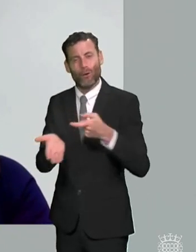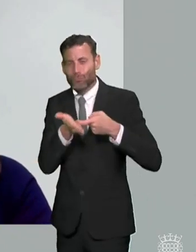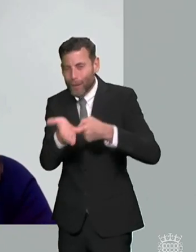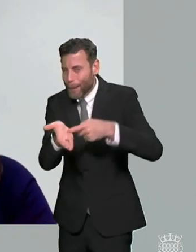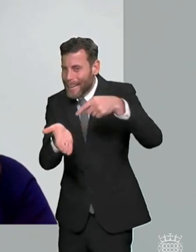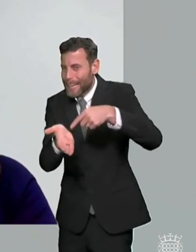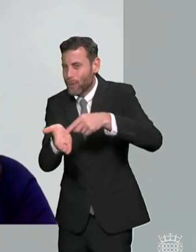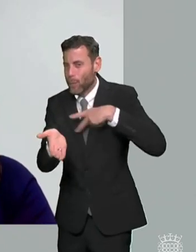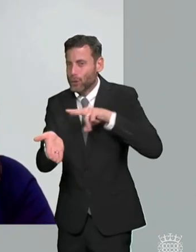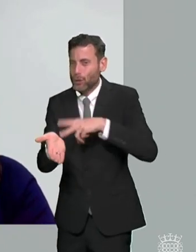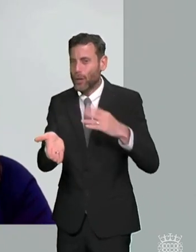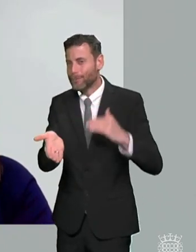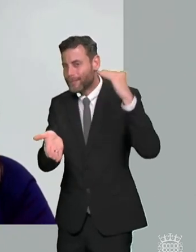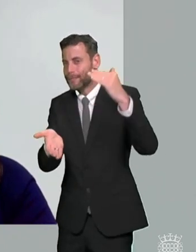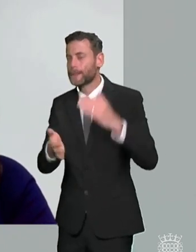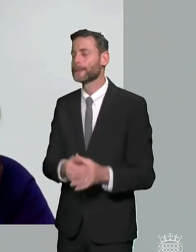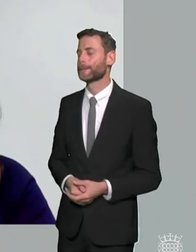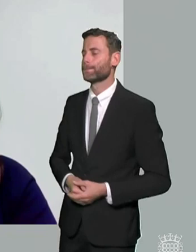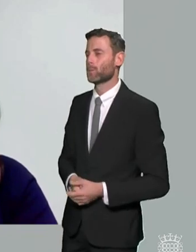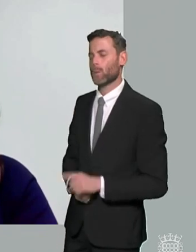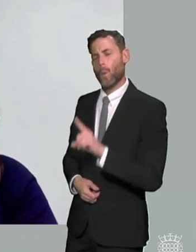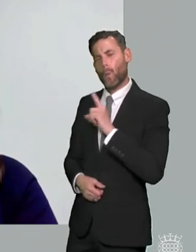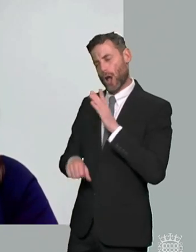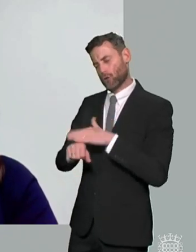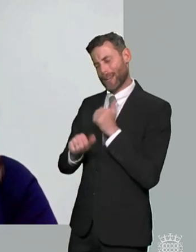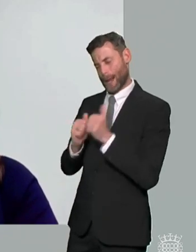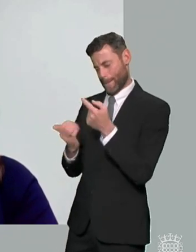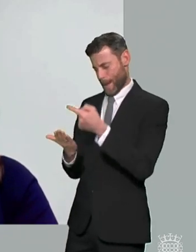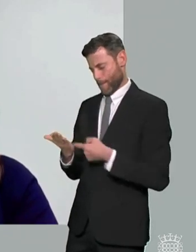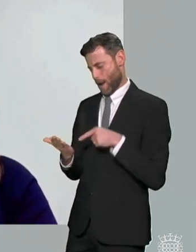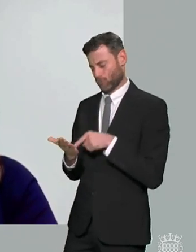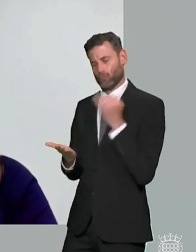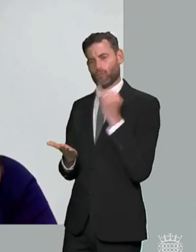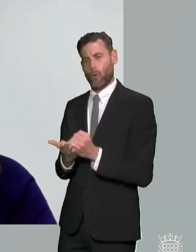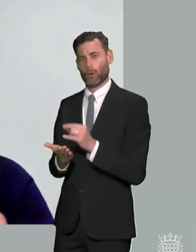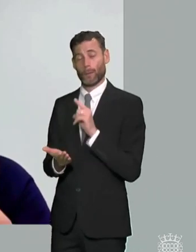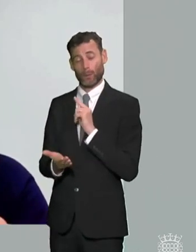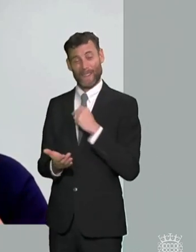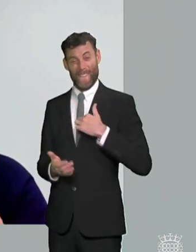why they've got it so wrong i think it's because the motivation is to um it's coming back to the